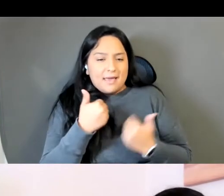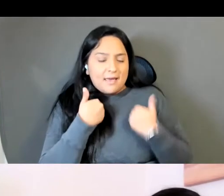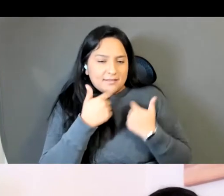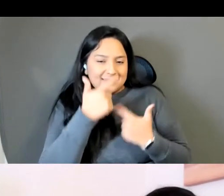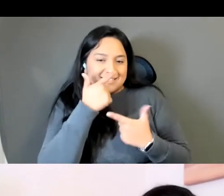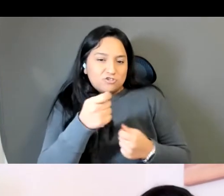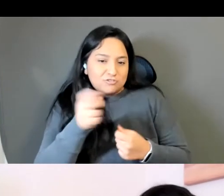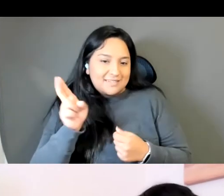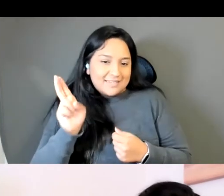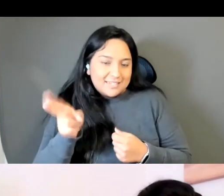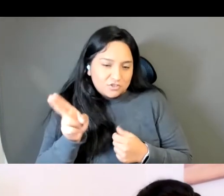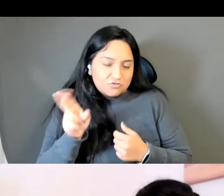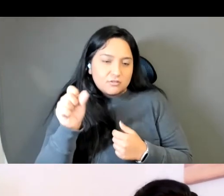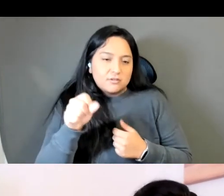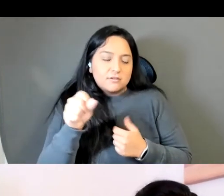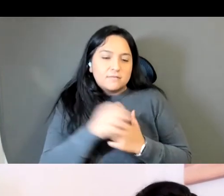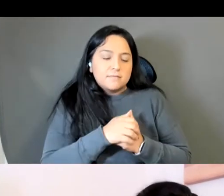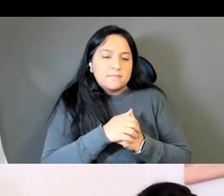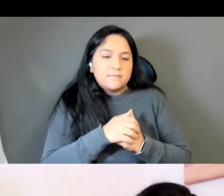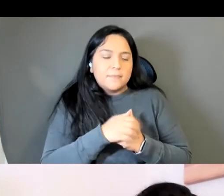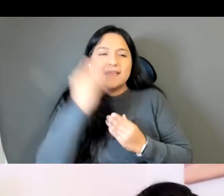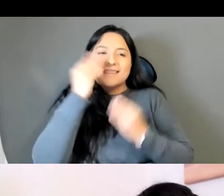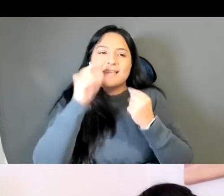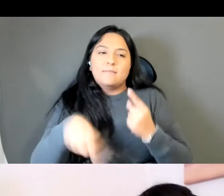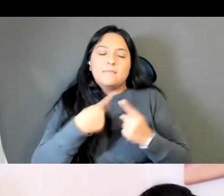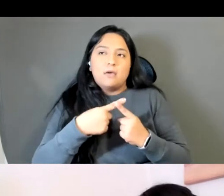And, yeah, you know, I was thinking about Thailand which we like to say was never colonized,